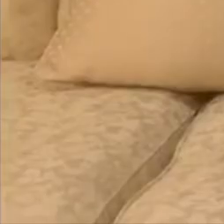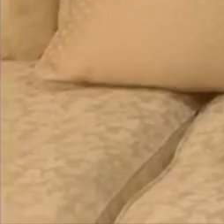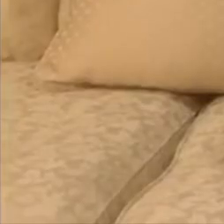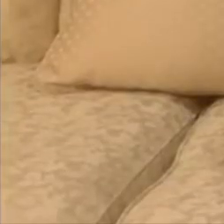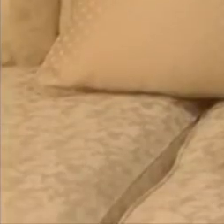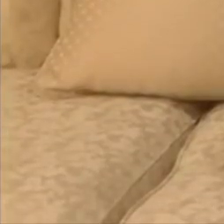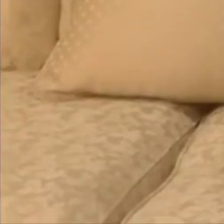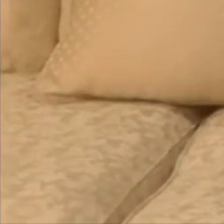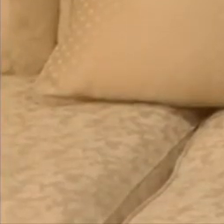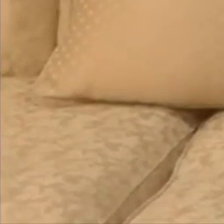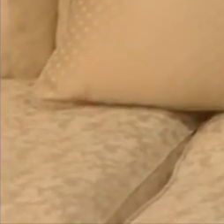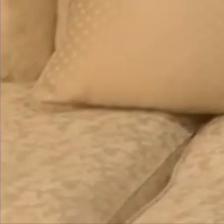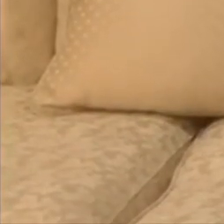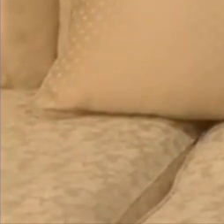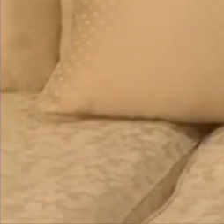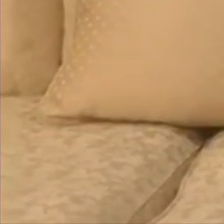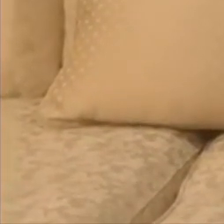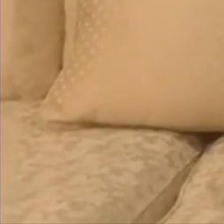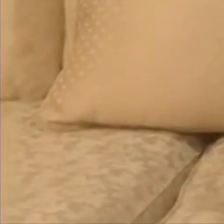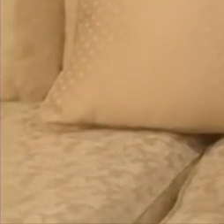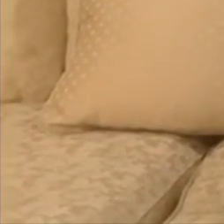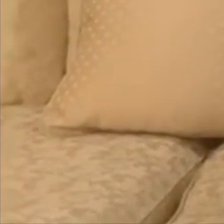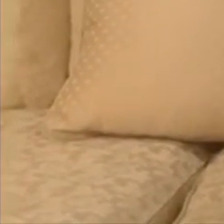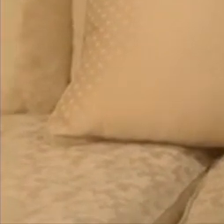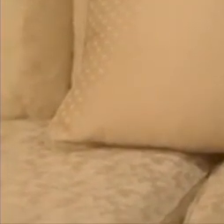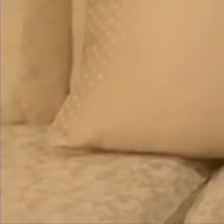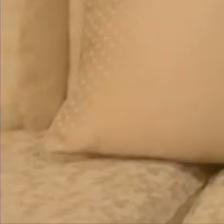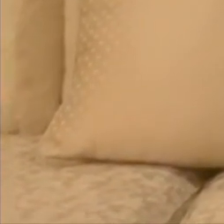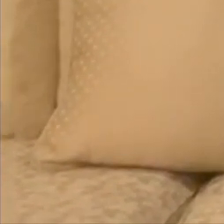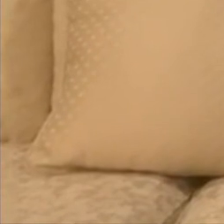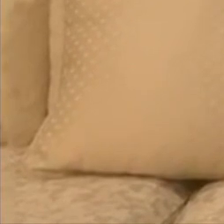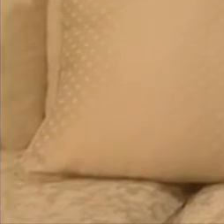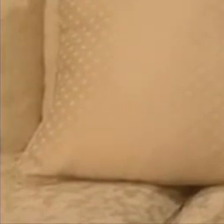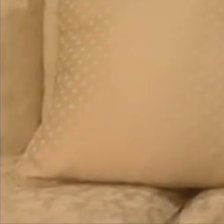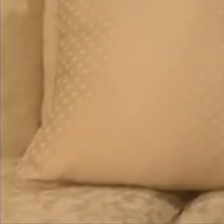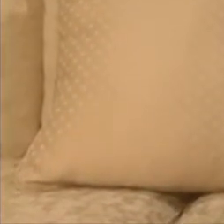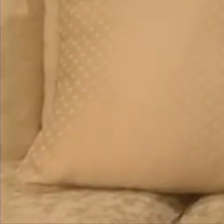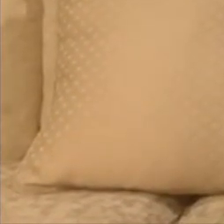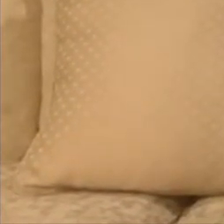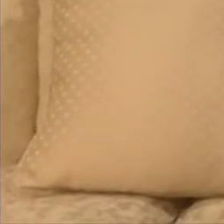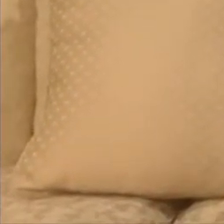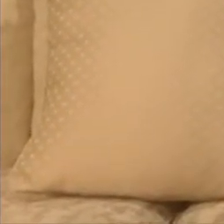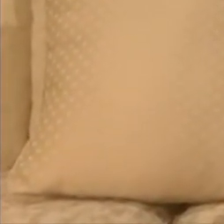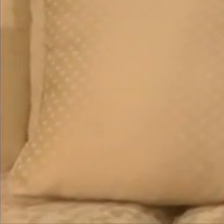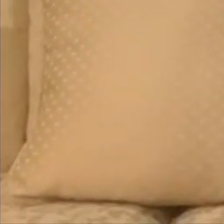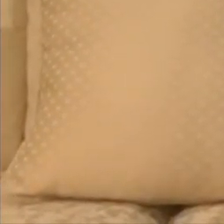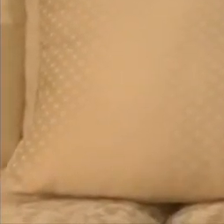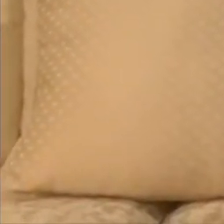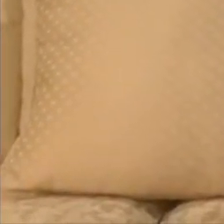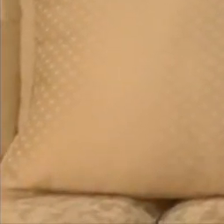My proudest achievement, so far, is definitely being elected as school captain, as I love the responsibilities of having to run assembly.